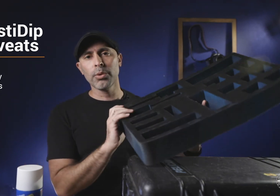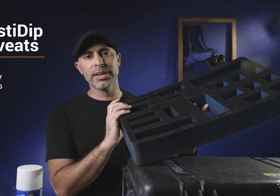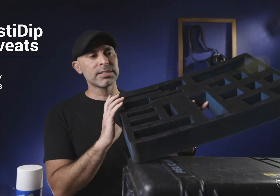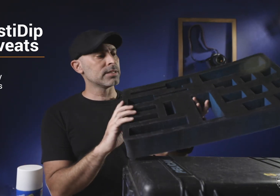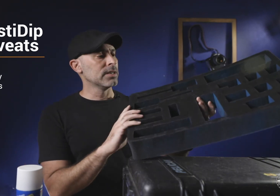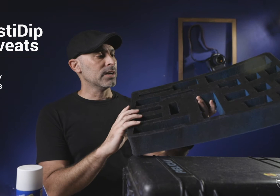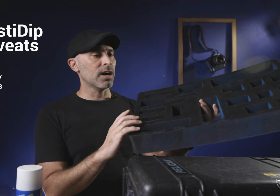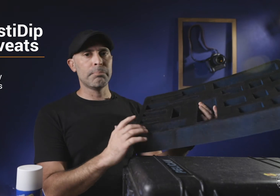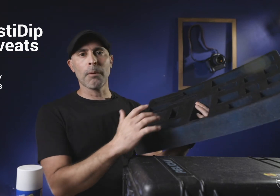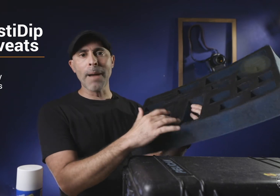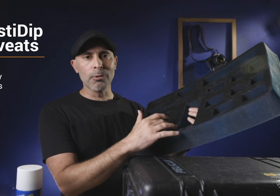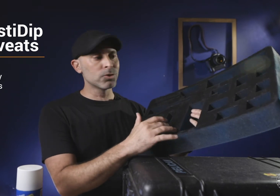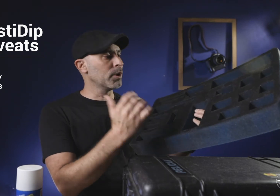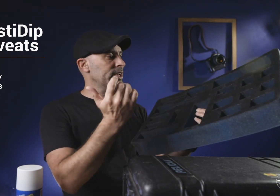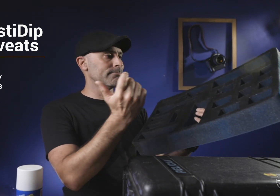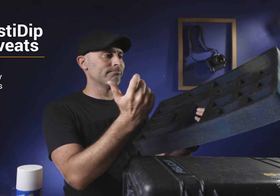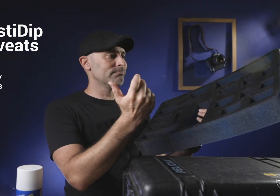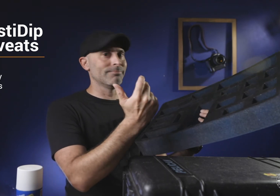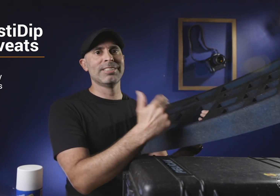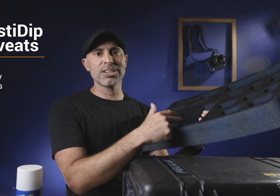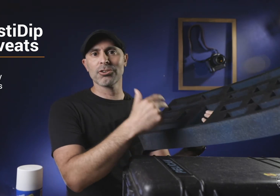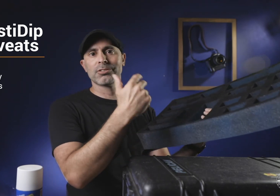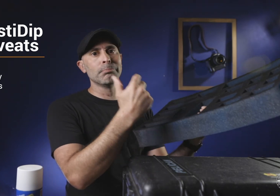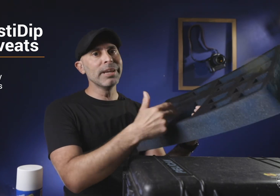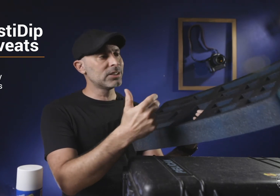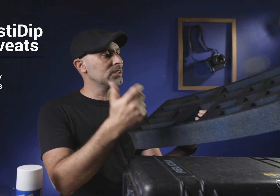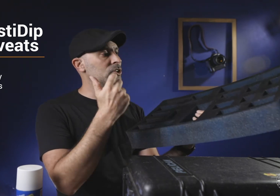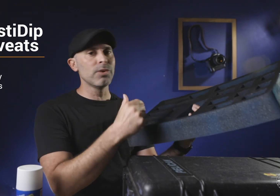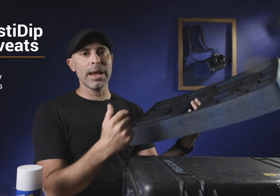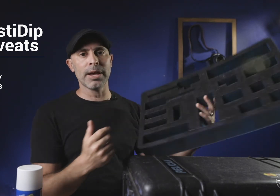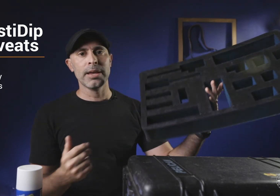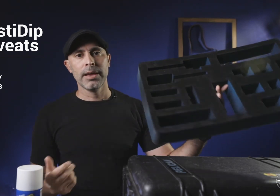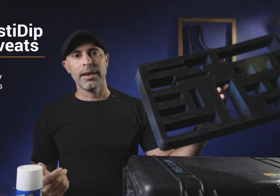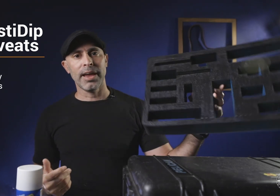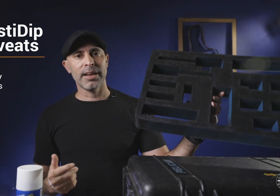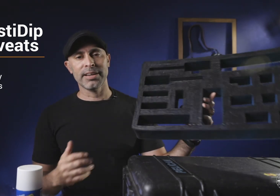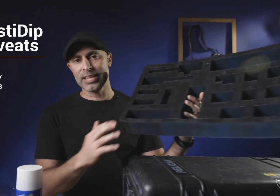with this been on mountains with it deserts beaches you name it and it's